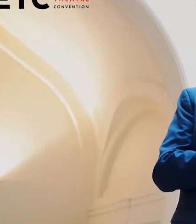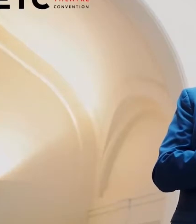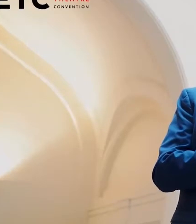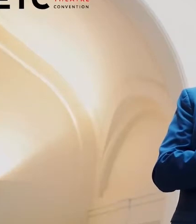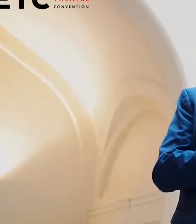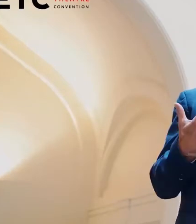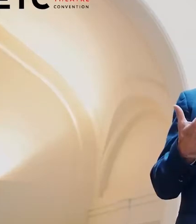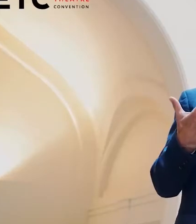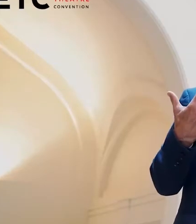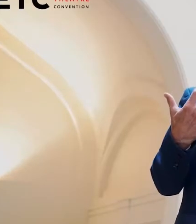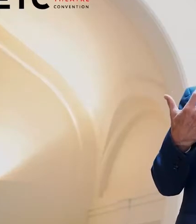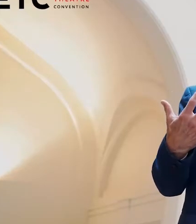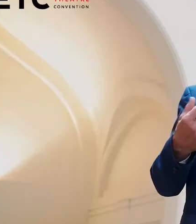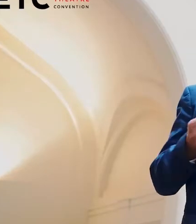from young people's perspective.